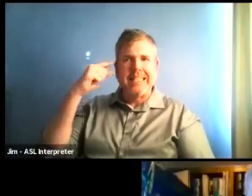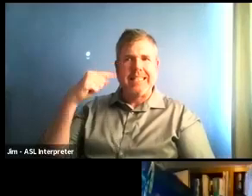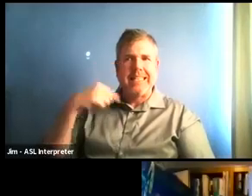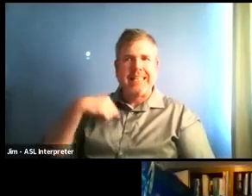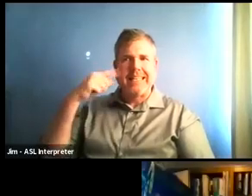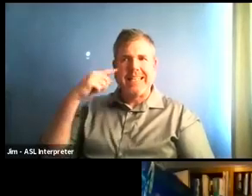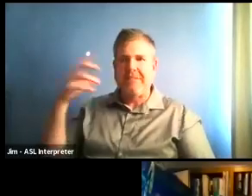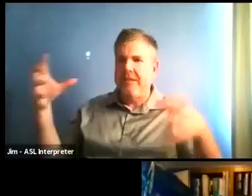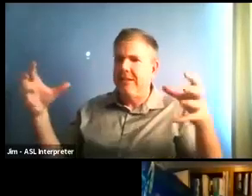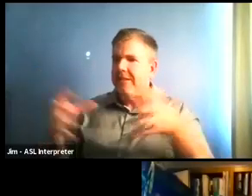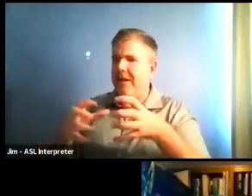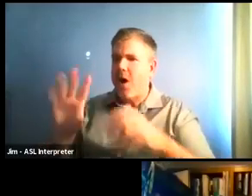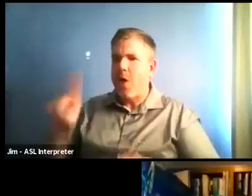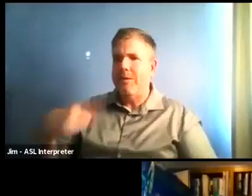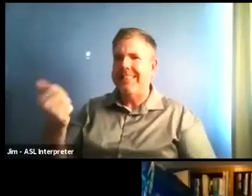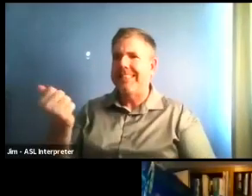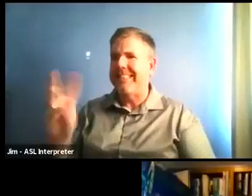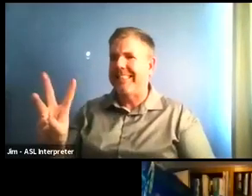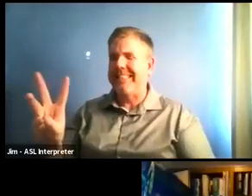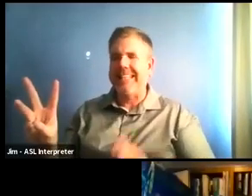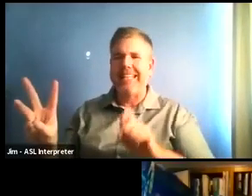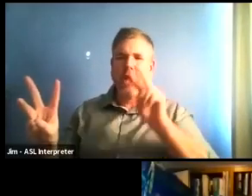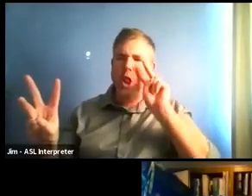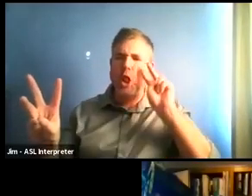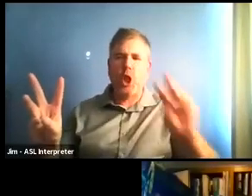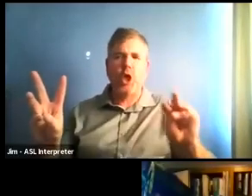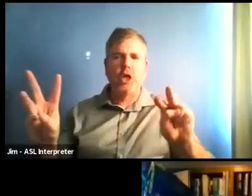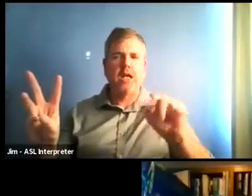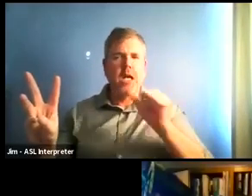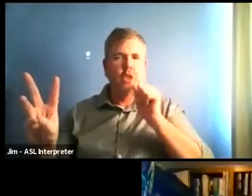We do have one of our epidemiologists on the line that's kapok. I don't know